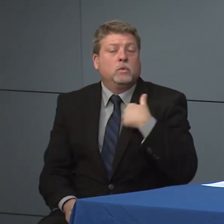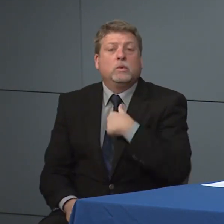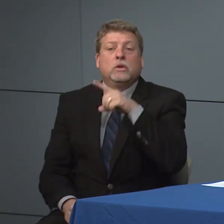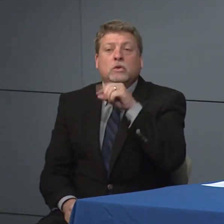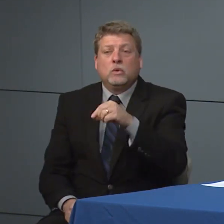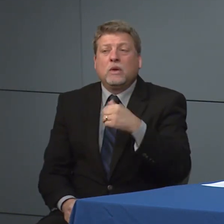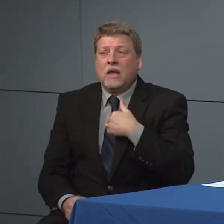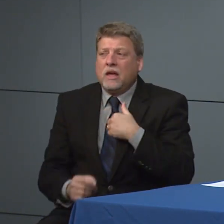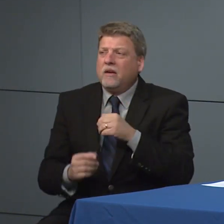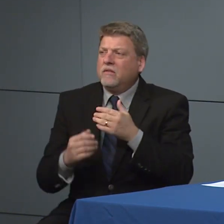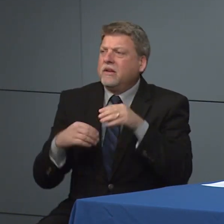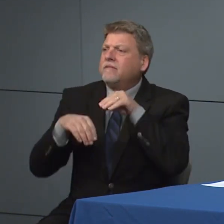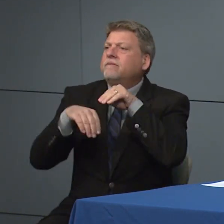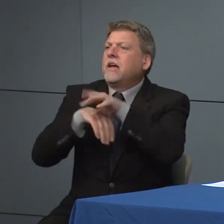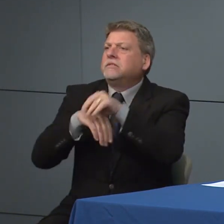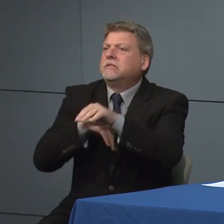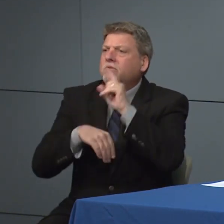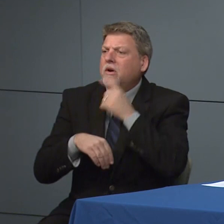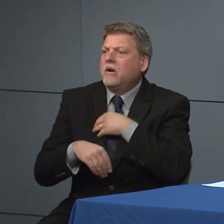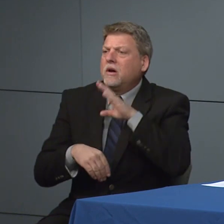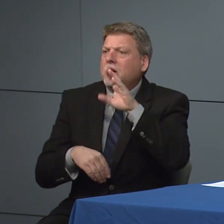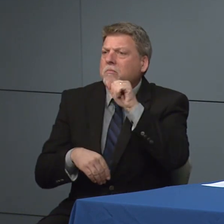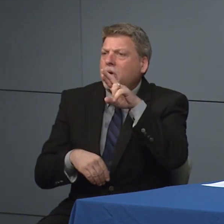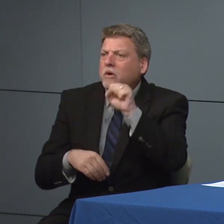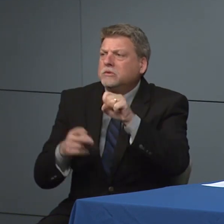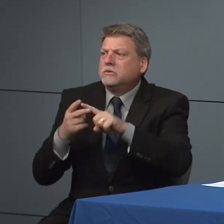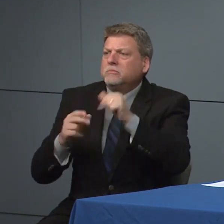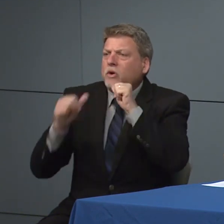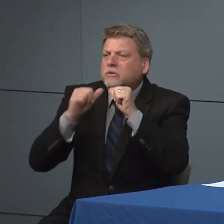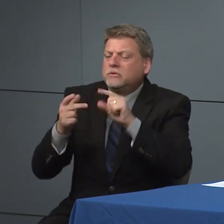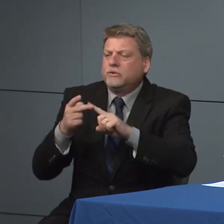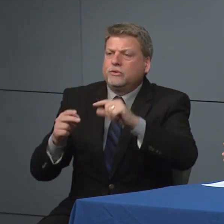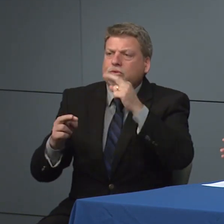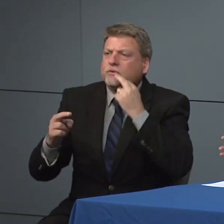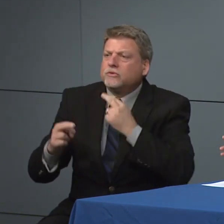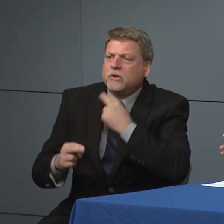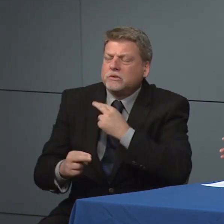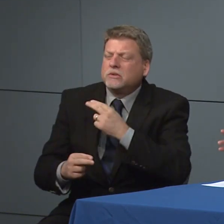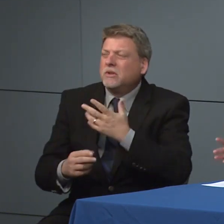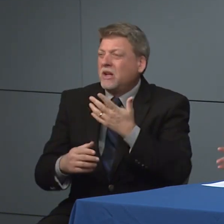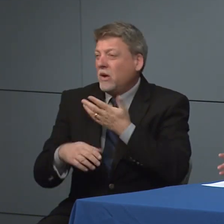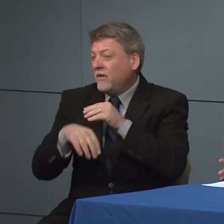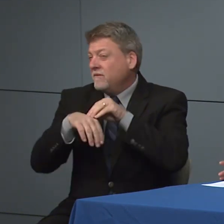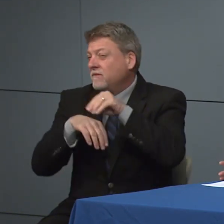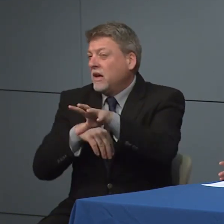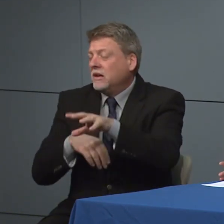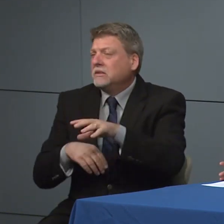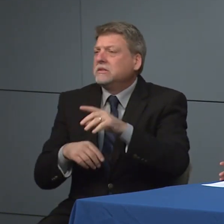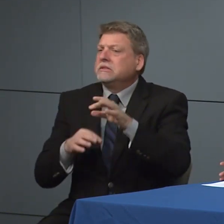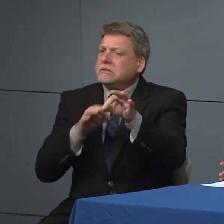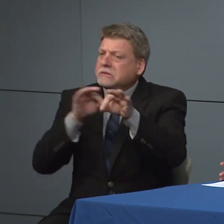bars and restaurants on our website, a lot of that guidance is that I'm understanding how to do social distancing of bars